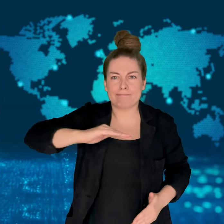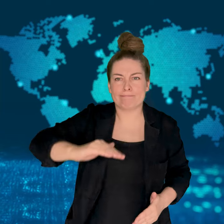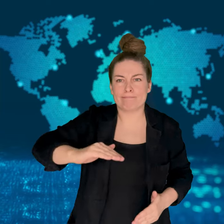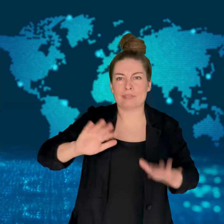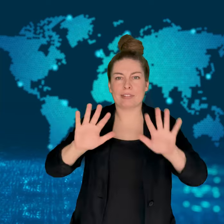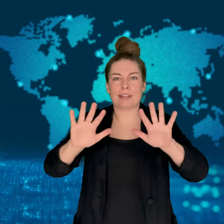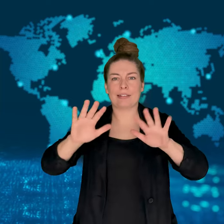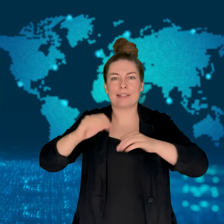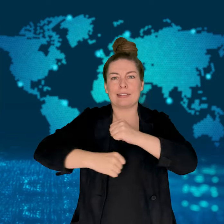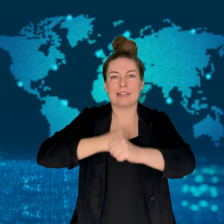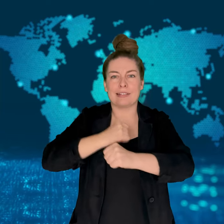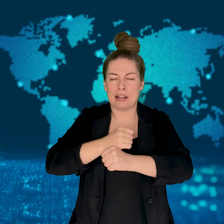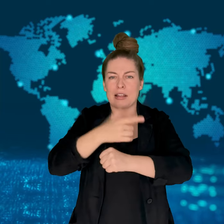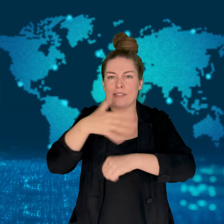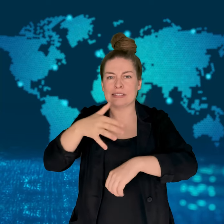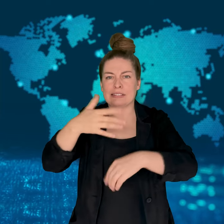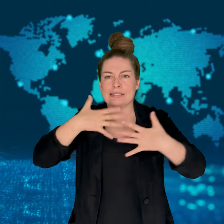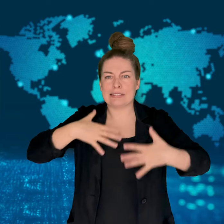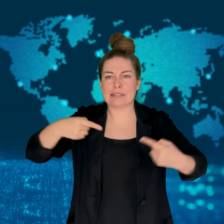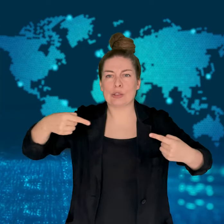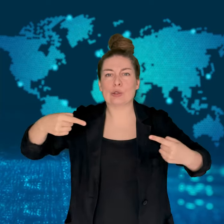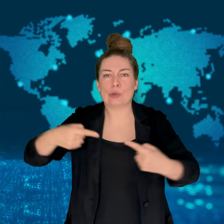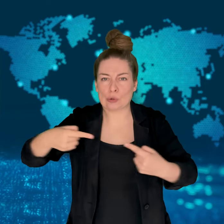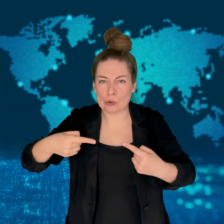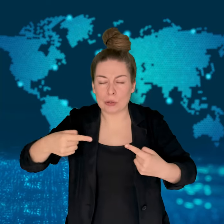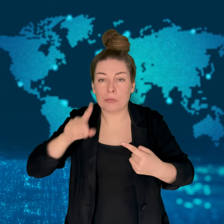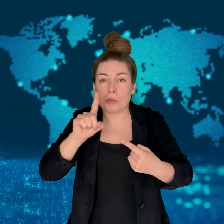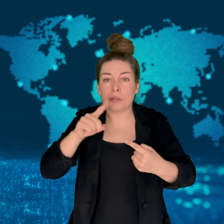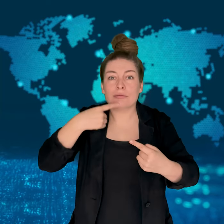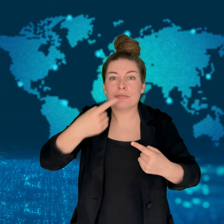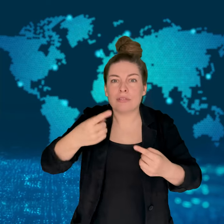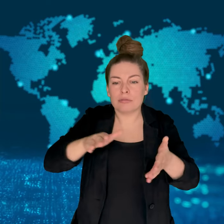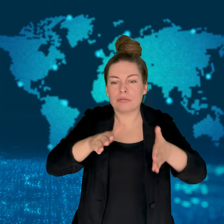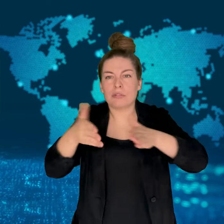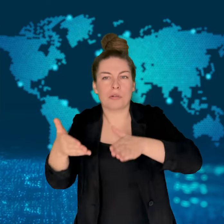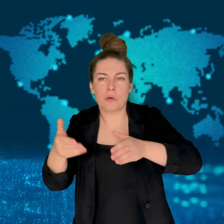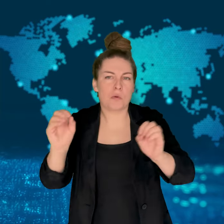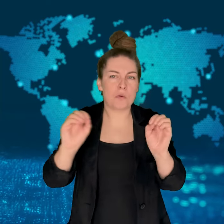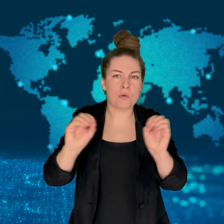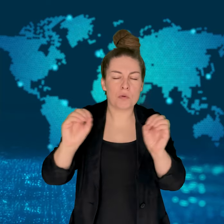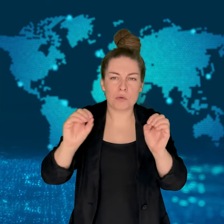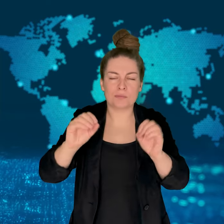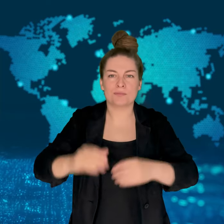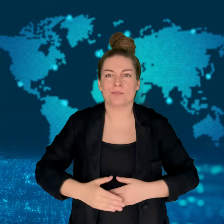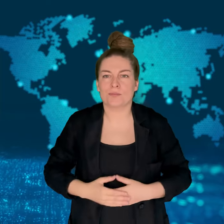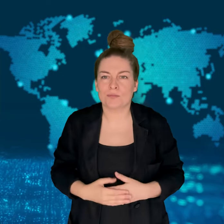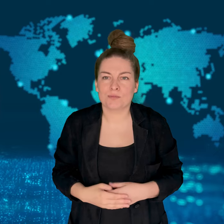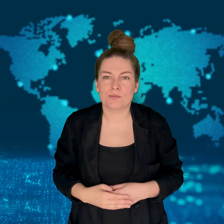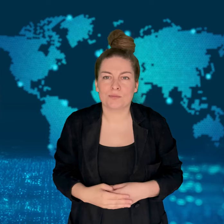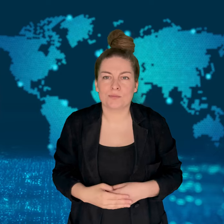A ten-year-old girl was injured by shrapnel, but no fatalities have been announced.